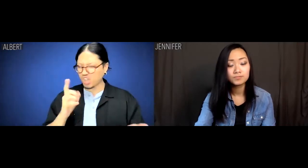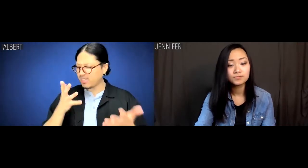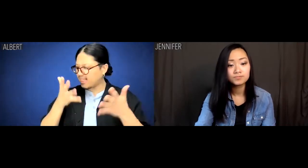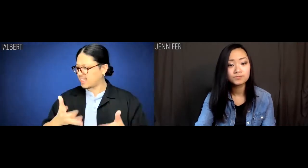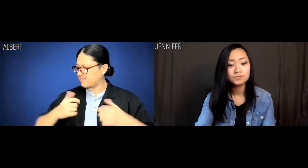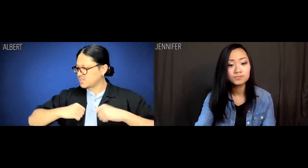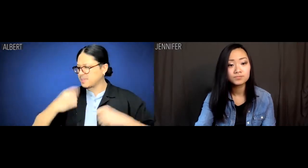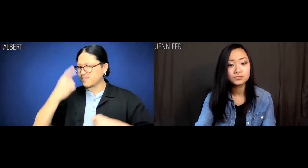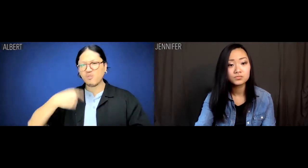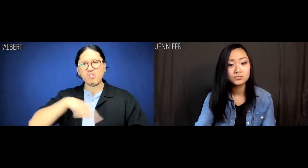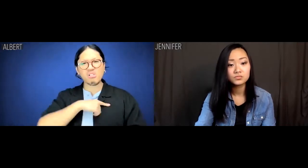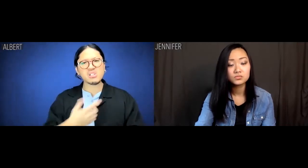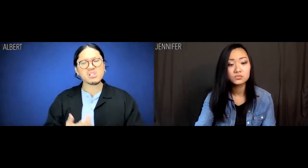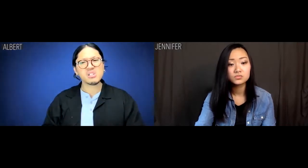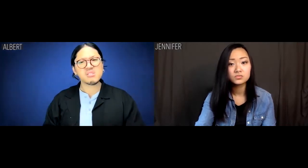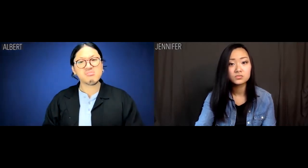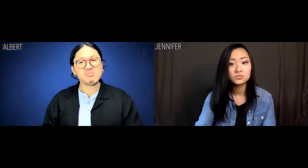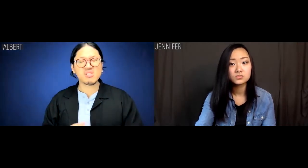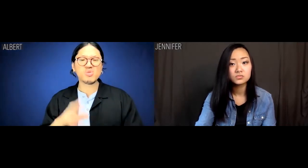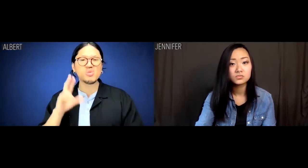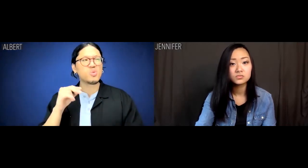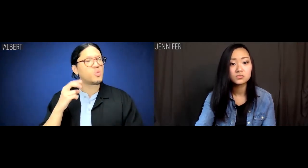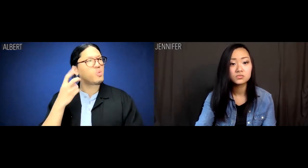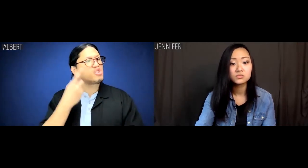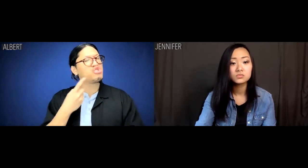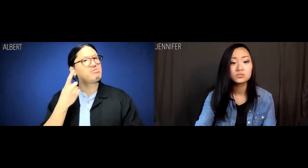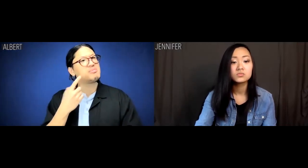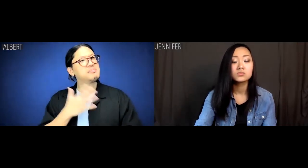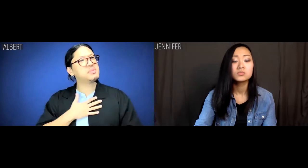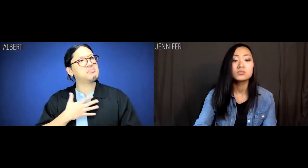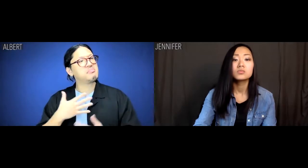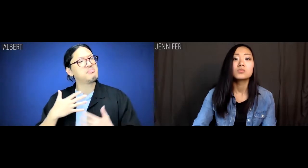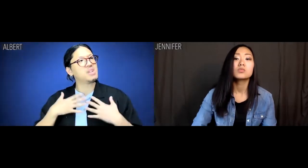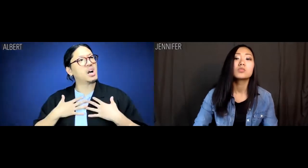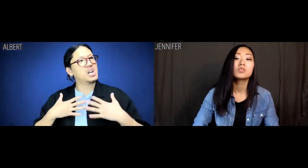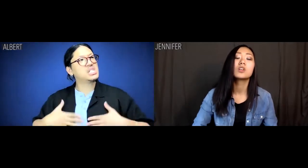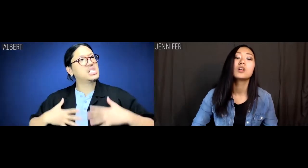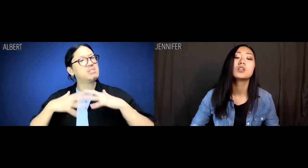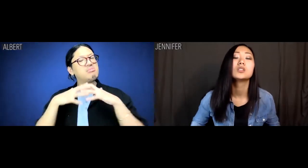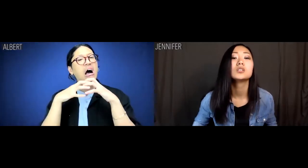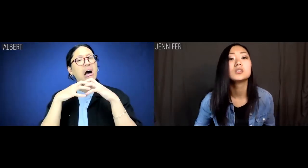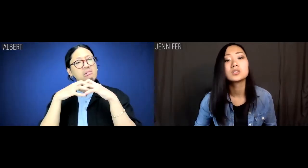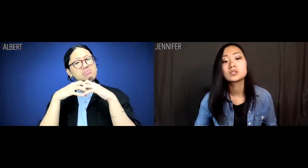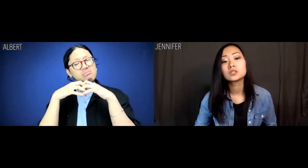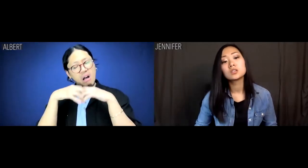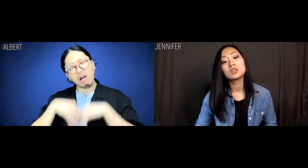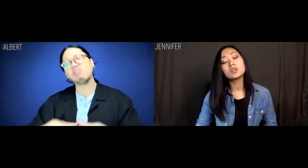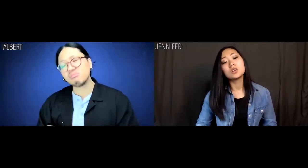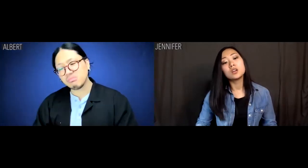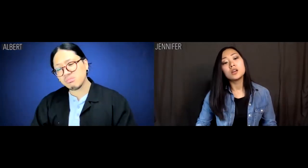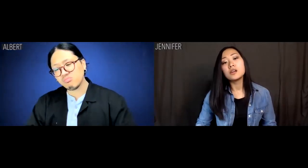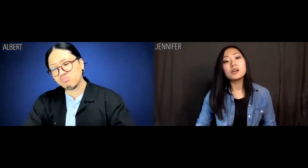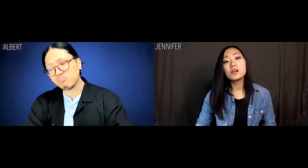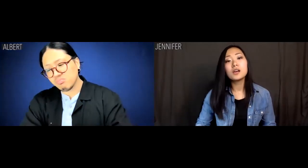so where does that leave room for us? It's no wonder my body is eating me up inside.